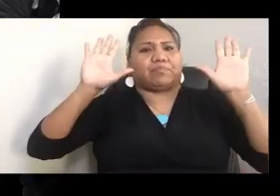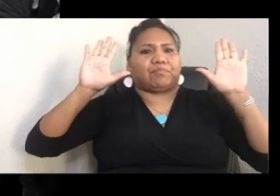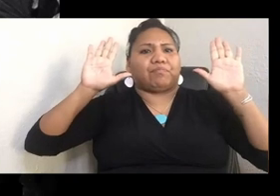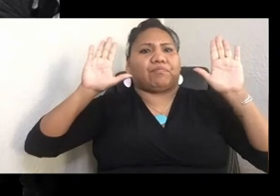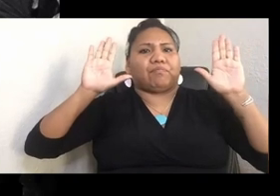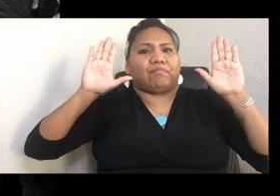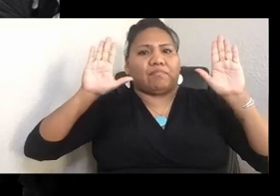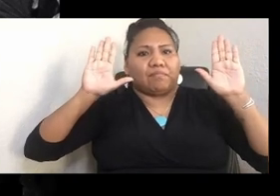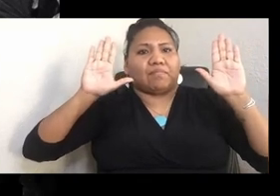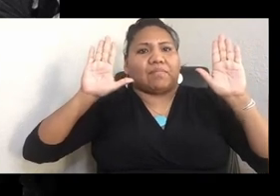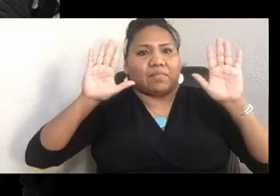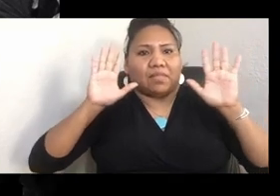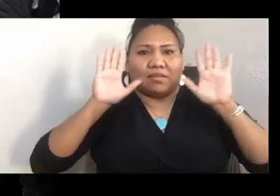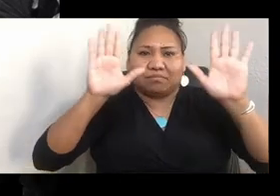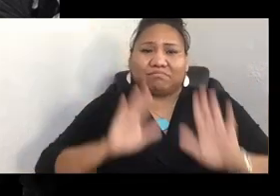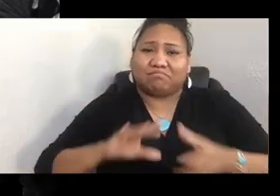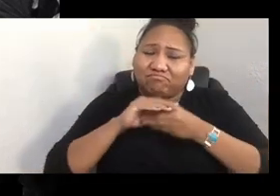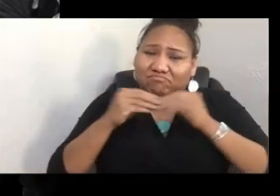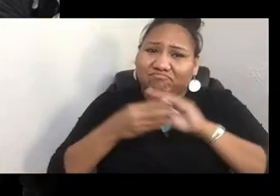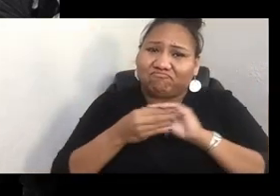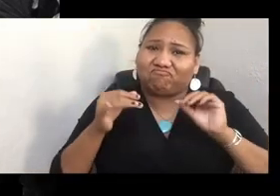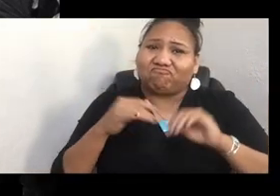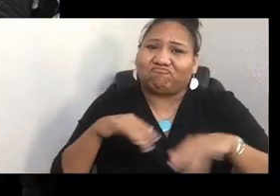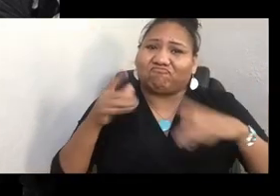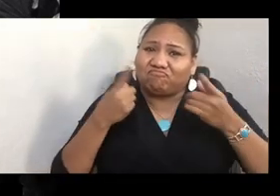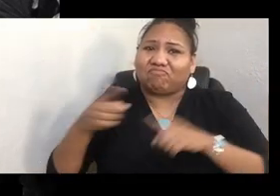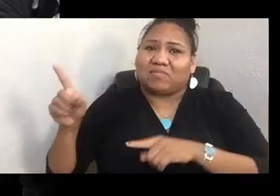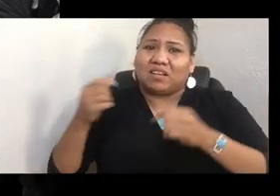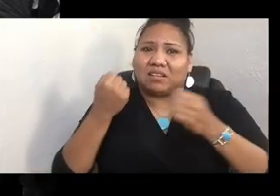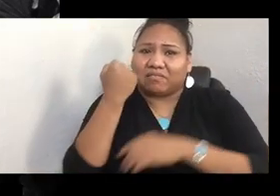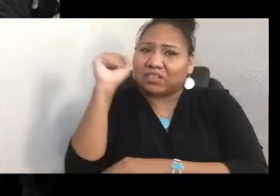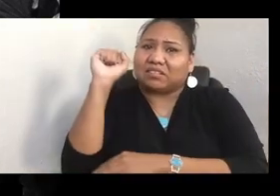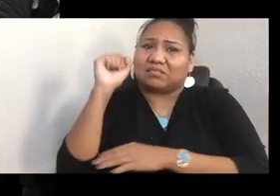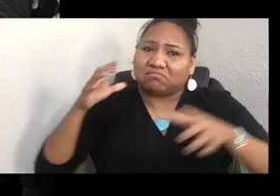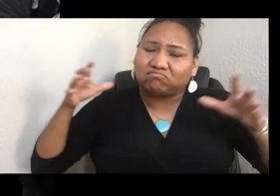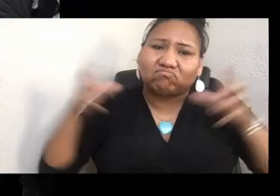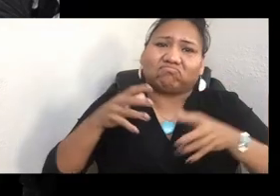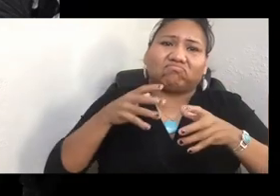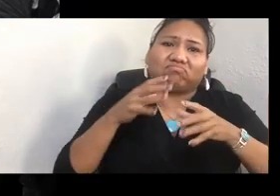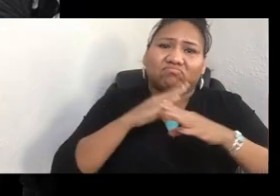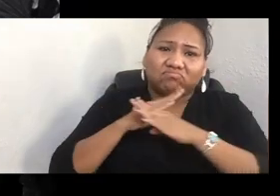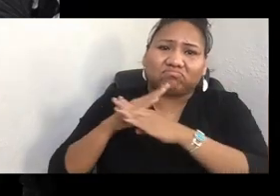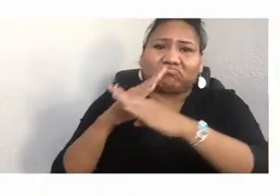about what can happen when activists come together to protect who they are. This is Faith Spotted Eagle.